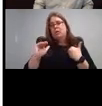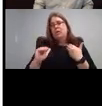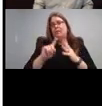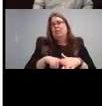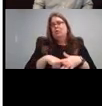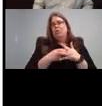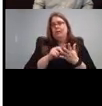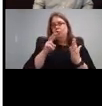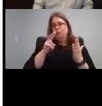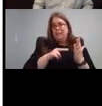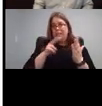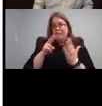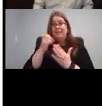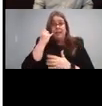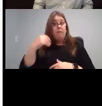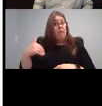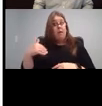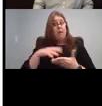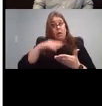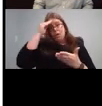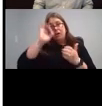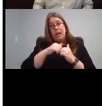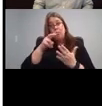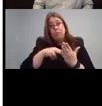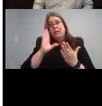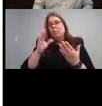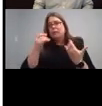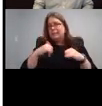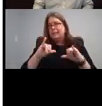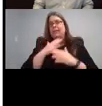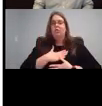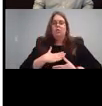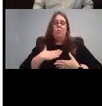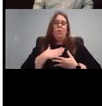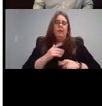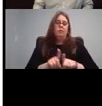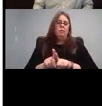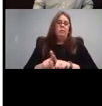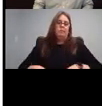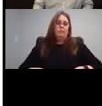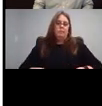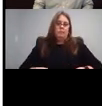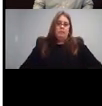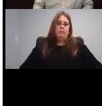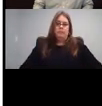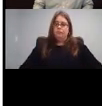kids who aren't reading it would enjoy it. All right.